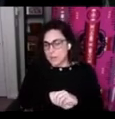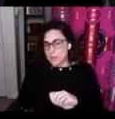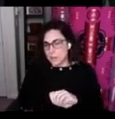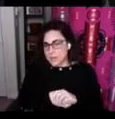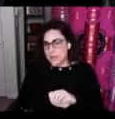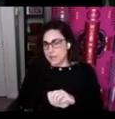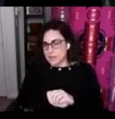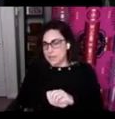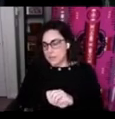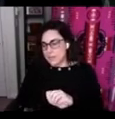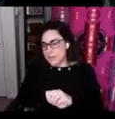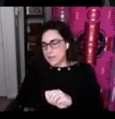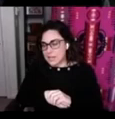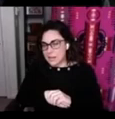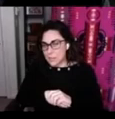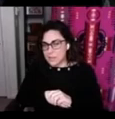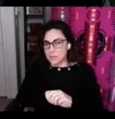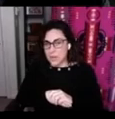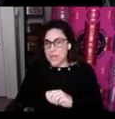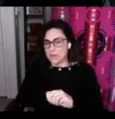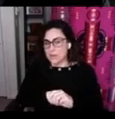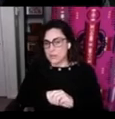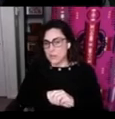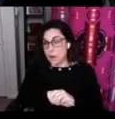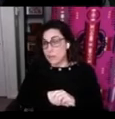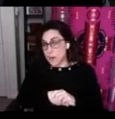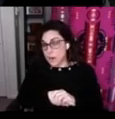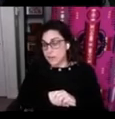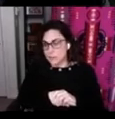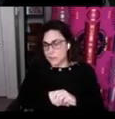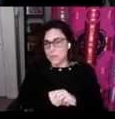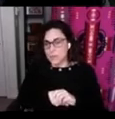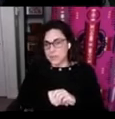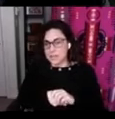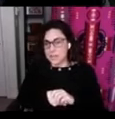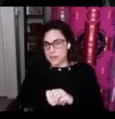well-being and this is something that was of great interest to all the partners when we were building